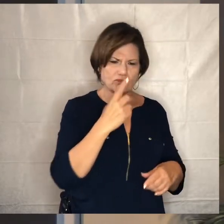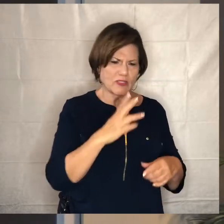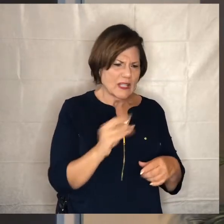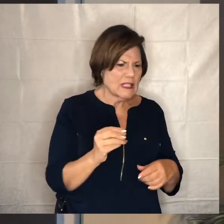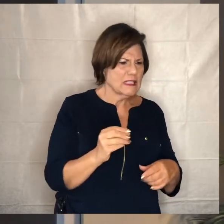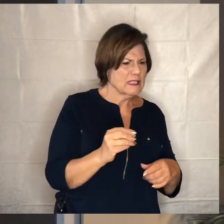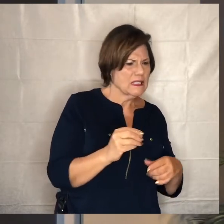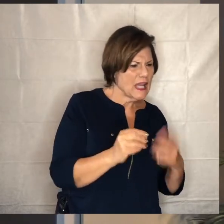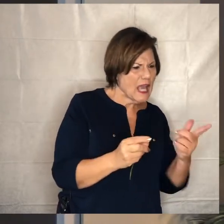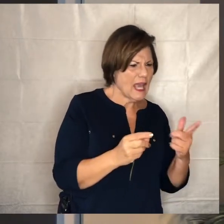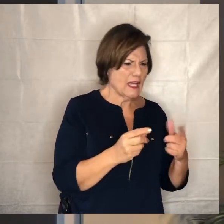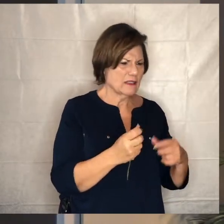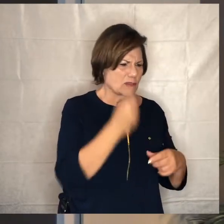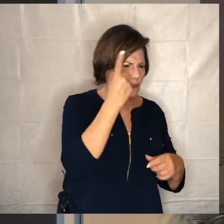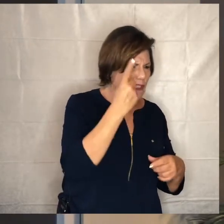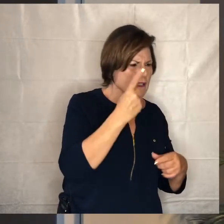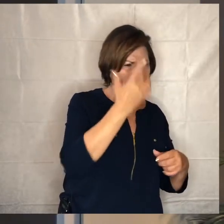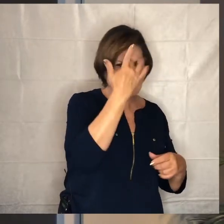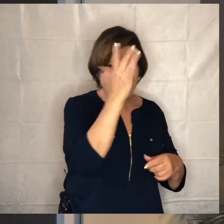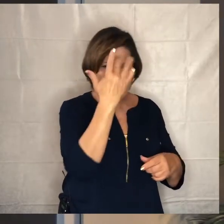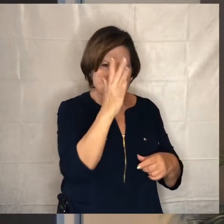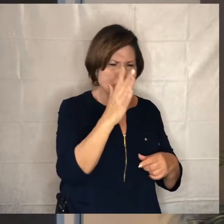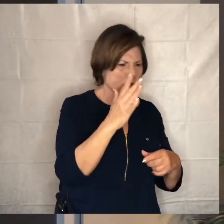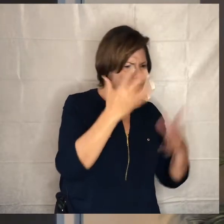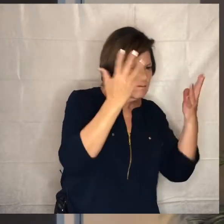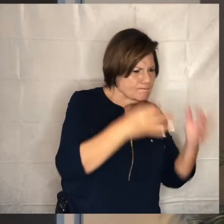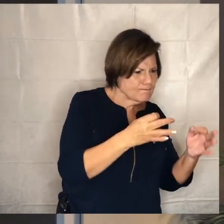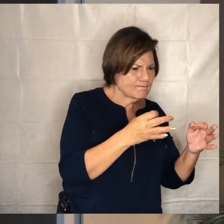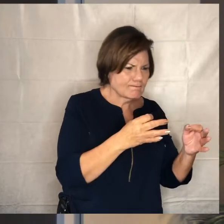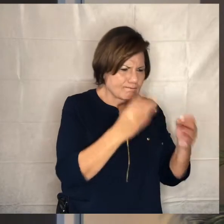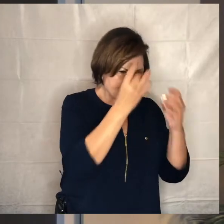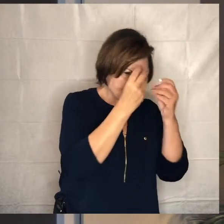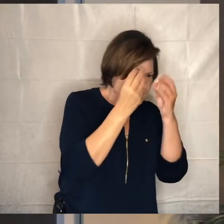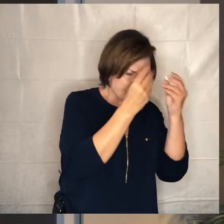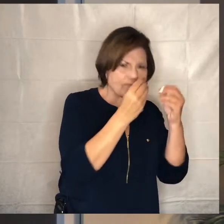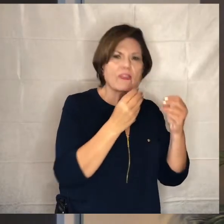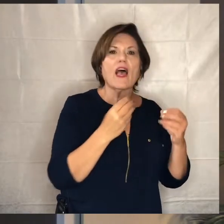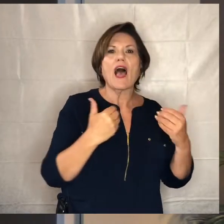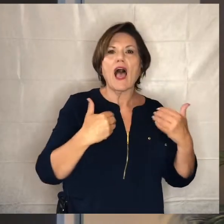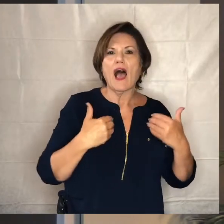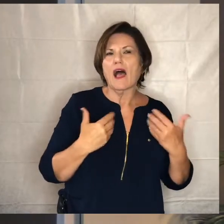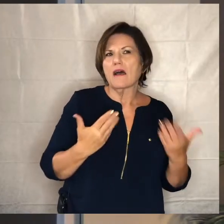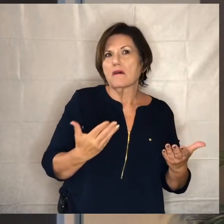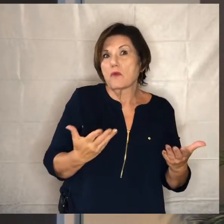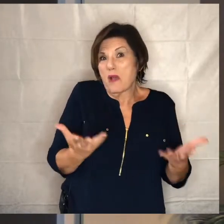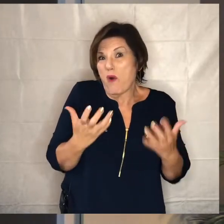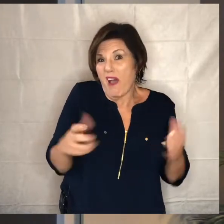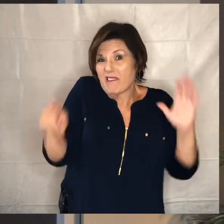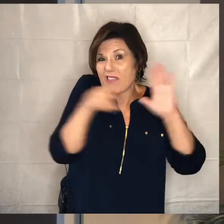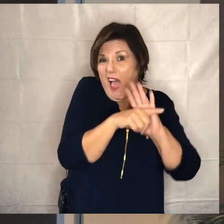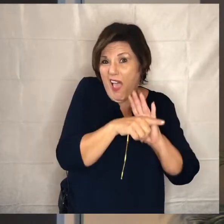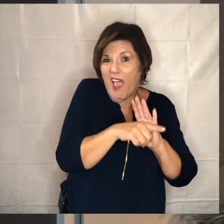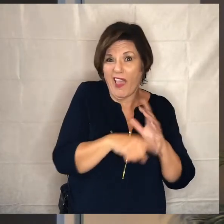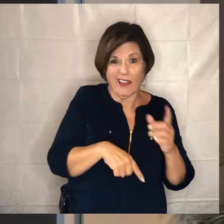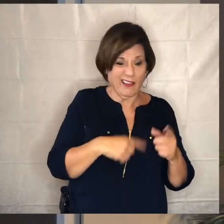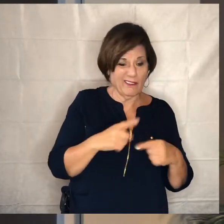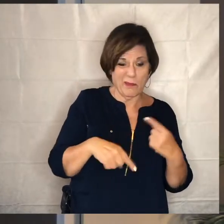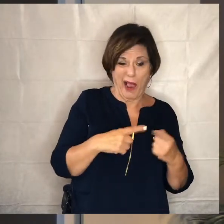keen discriminating intelligent we typically want to have some sort of a negative connotation when it goes to the word shrewd